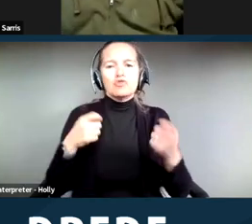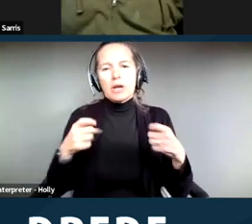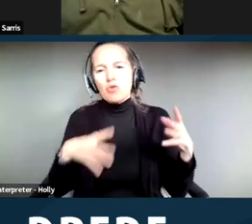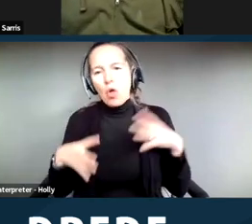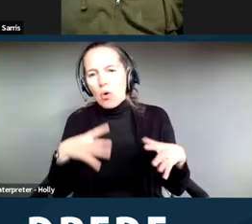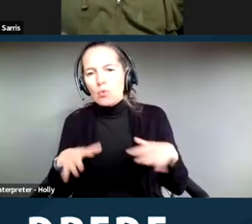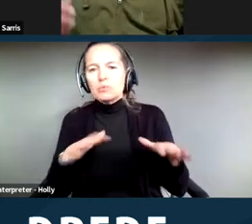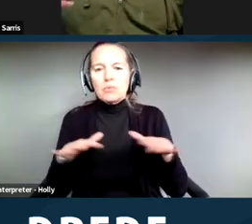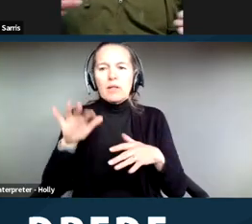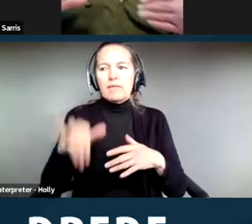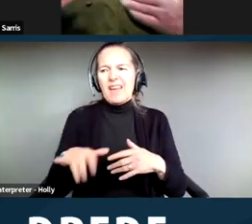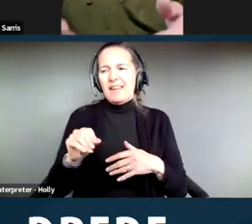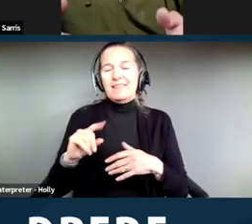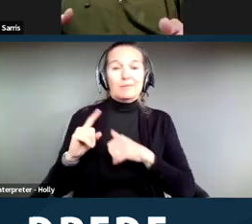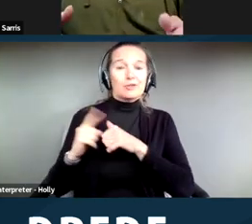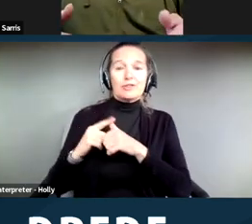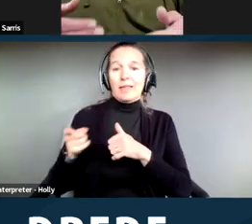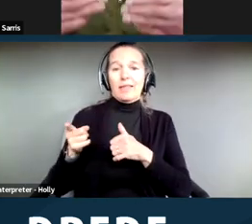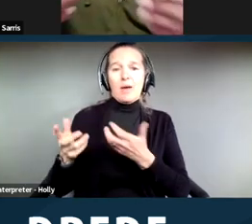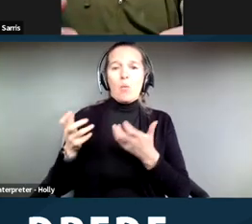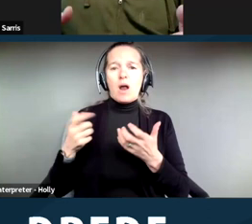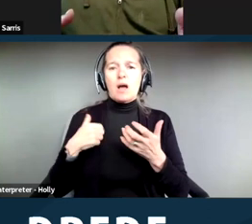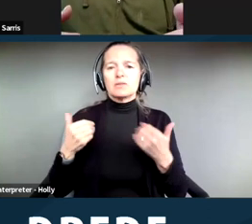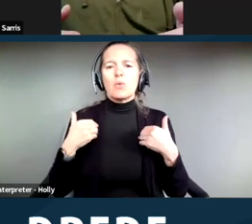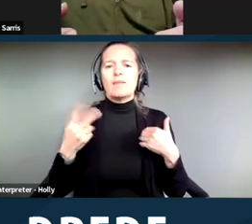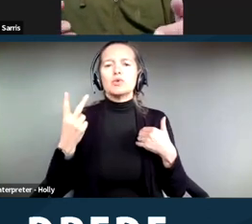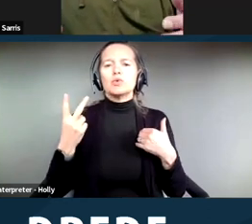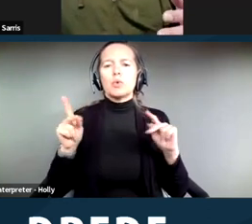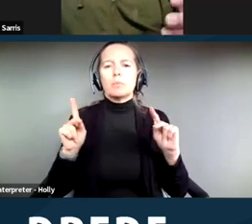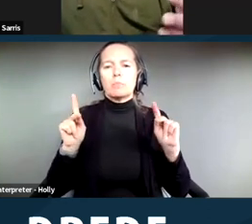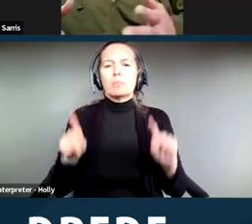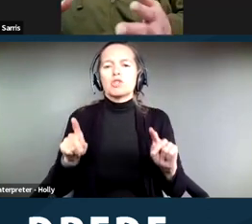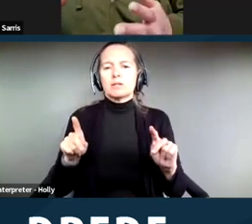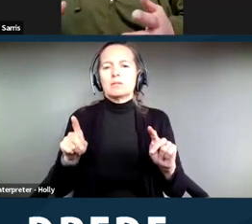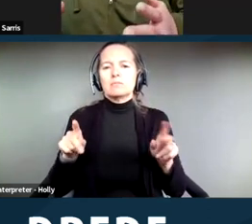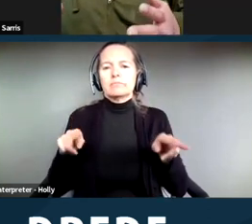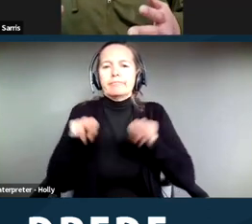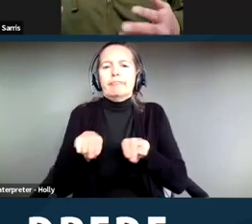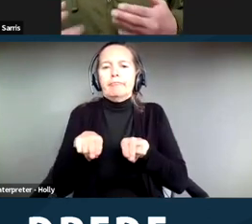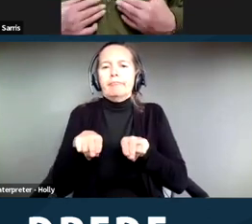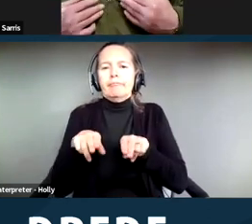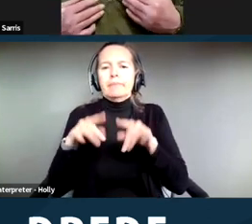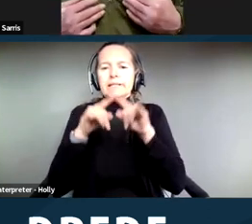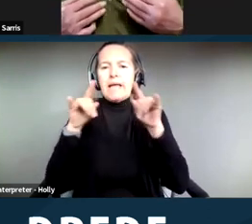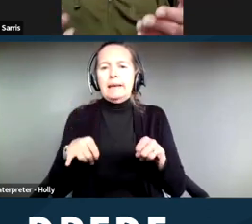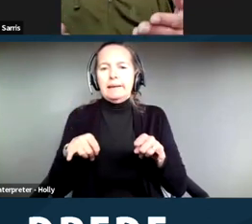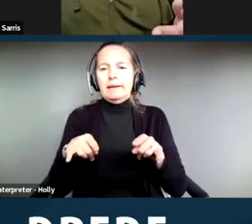wanted us to put us in two people‑person tents and, you know, with his, you know, disability,